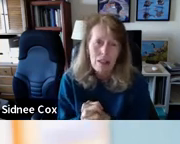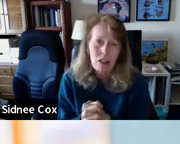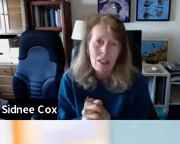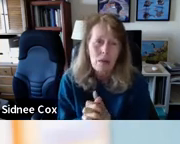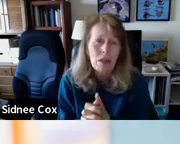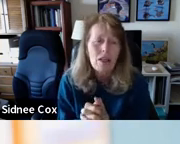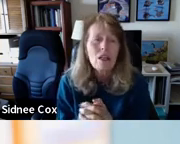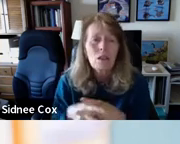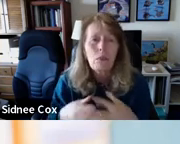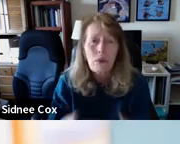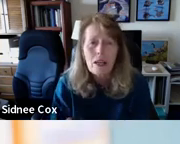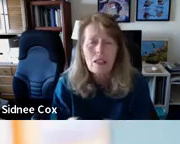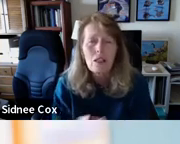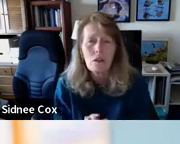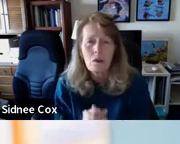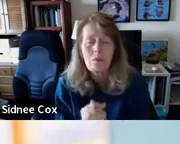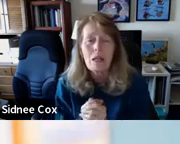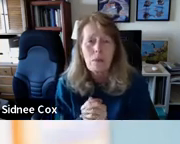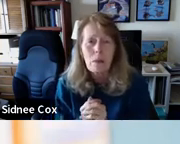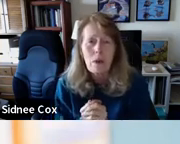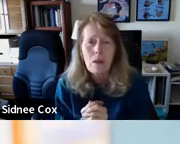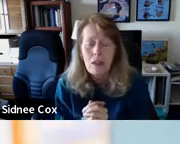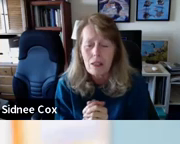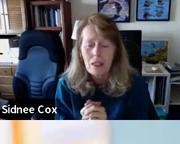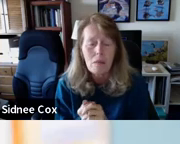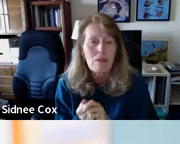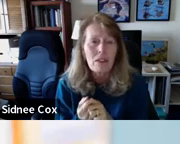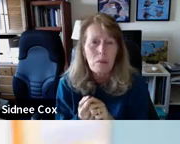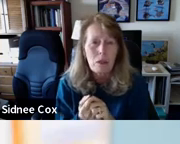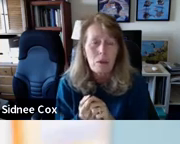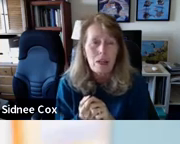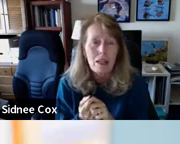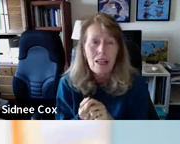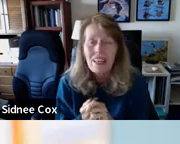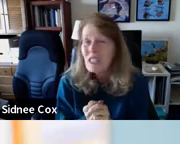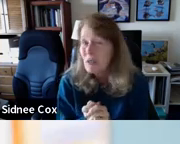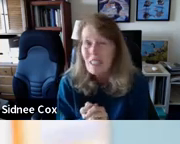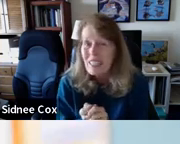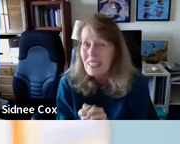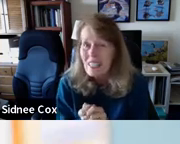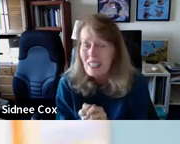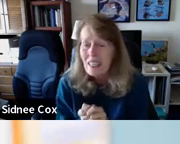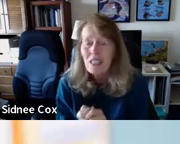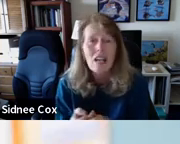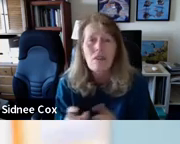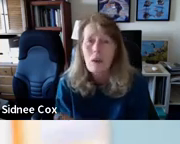digital equity to bring to many people in the Emf disabled community. It's really easy. It's kind of